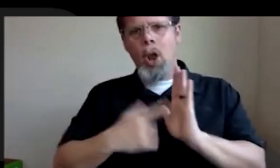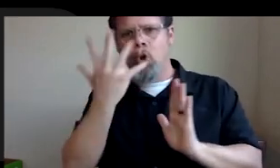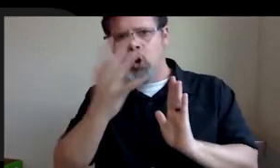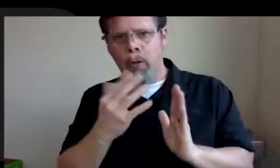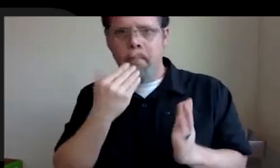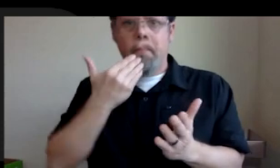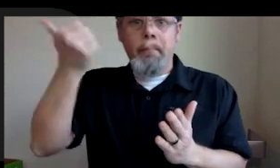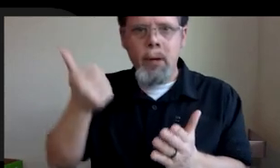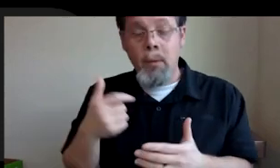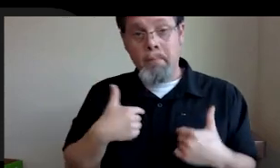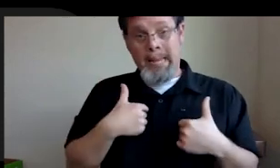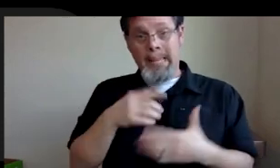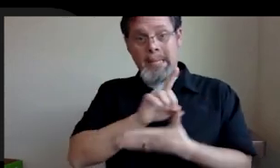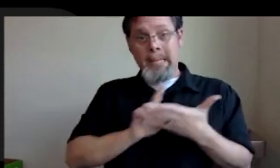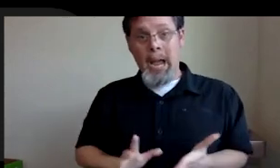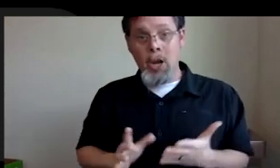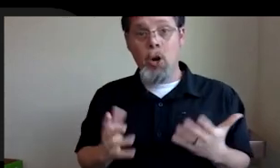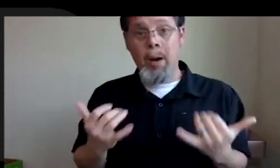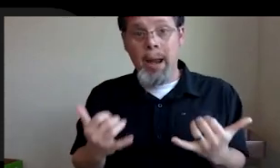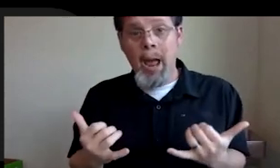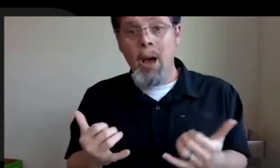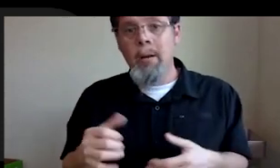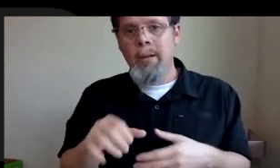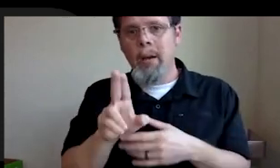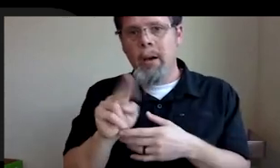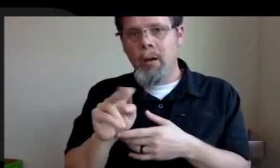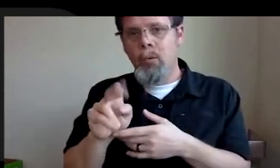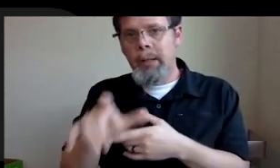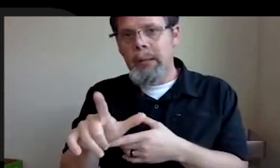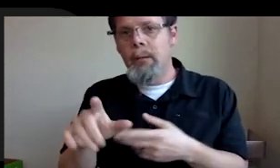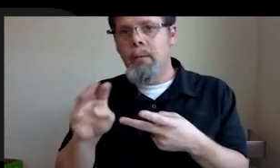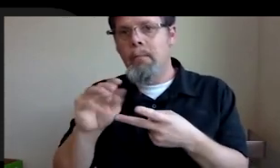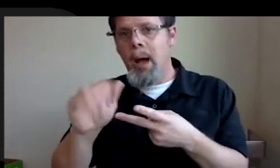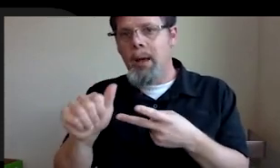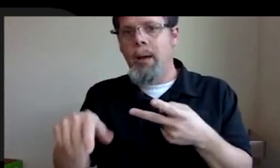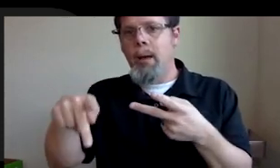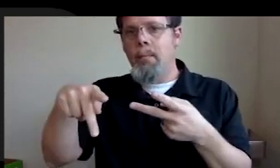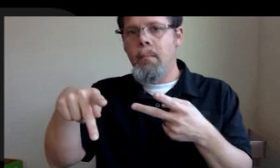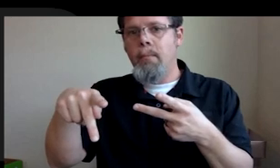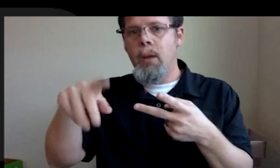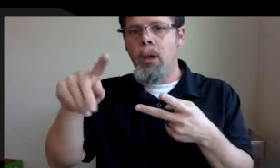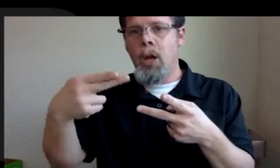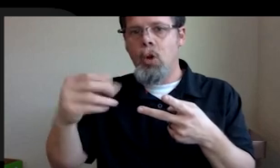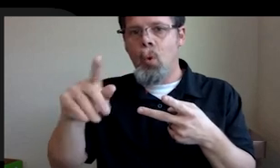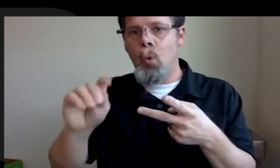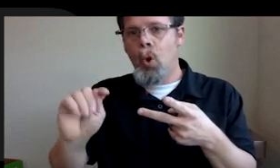designer, my my Treo right now is unreal. Maya and Photoshop exclusively. I've had to use other